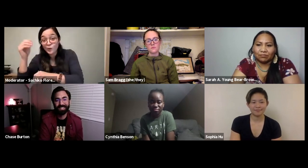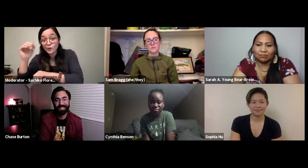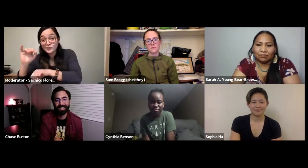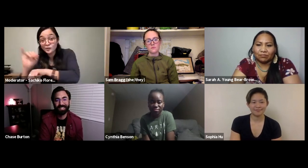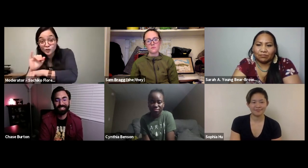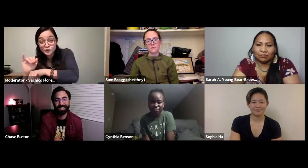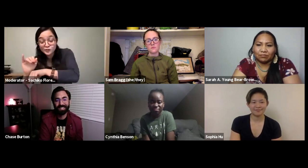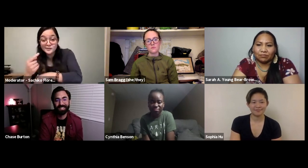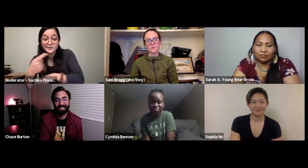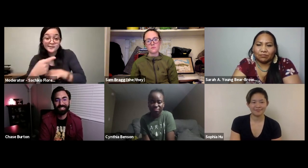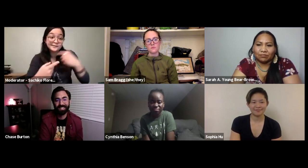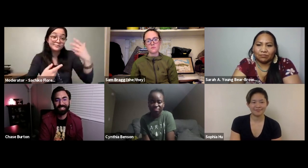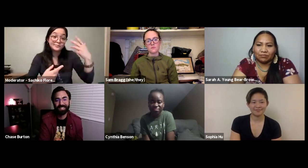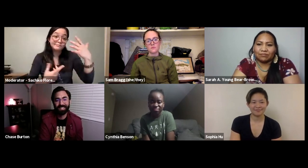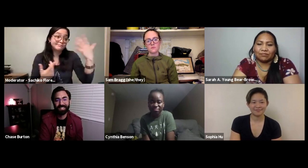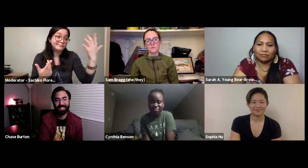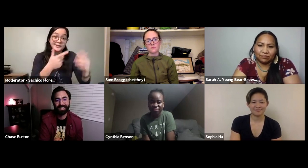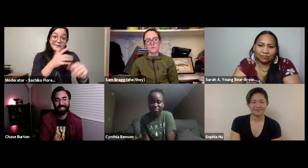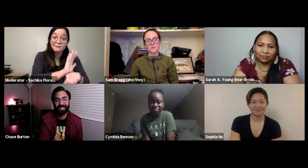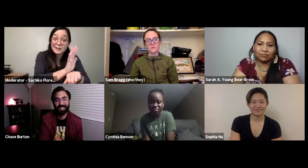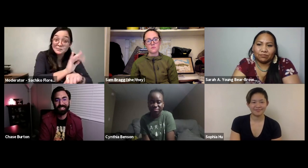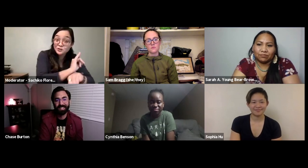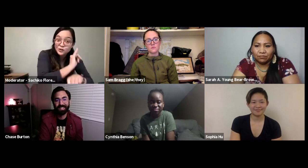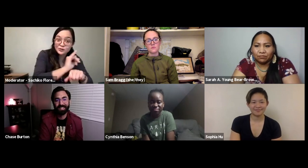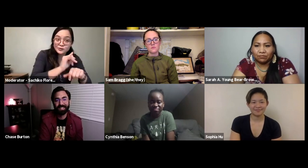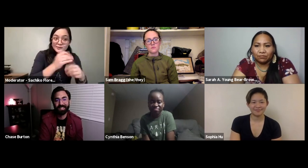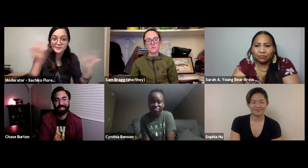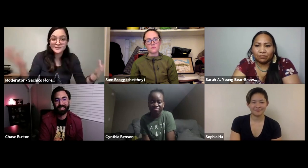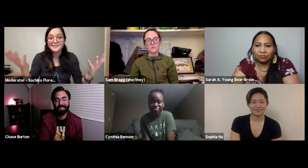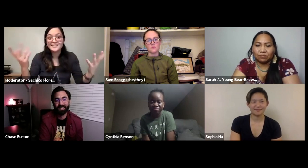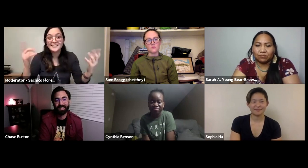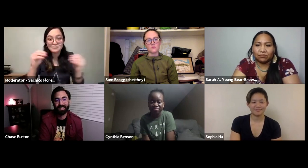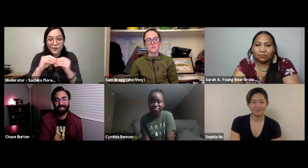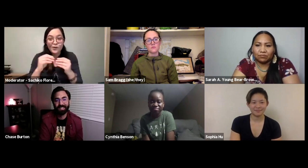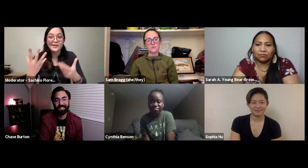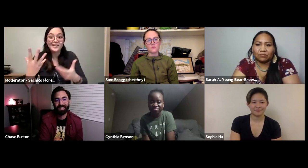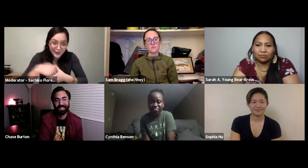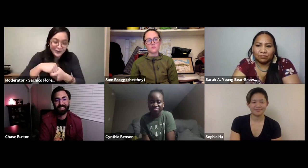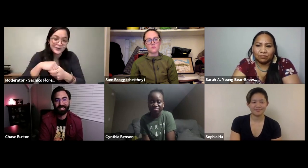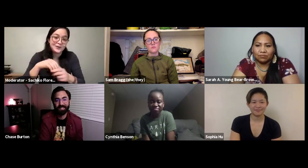this does impact some people in the outdoor industry and maybe even the film industry